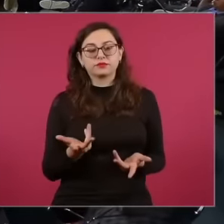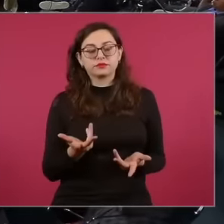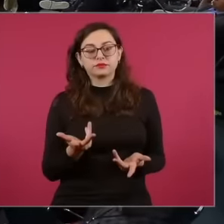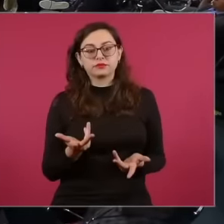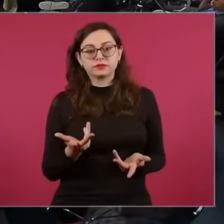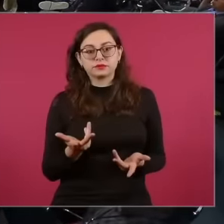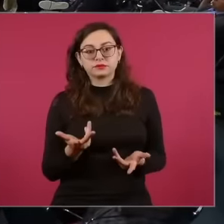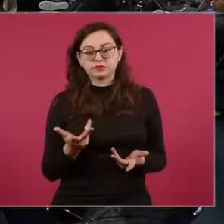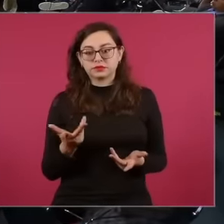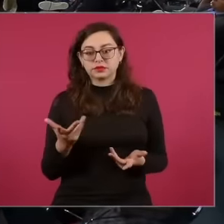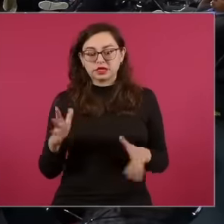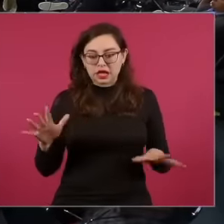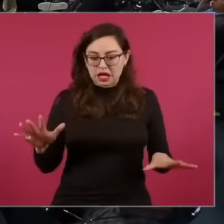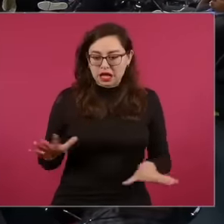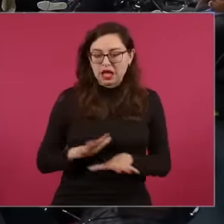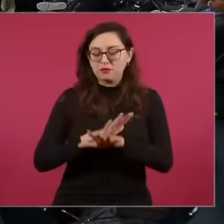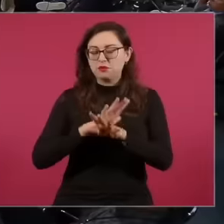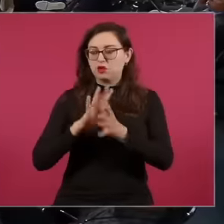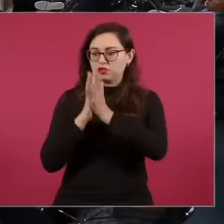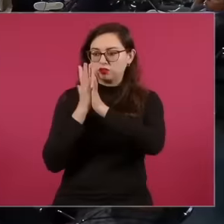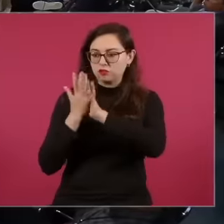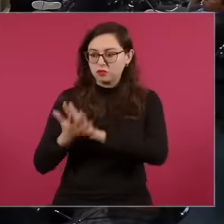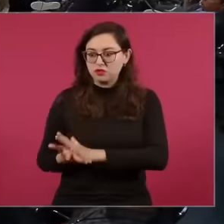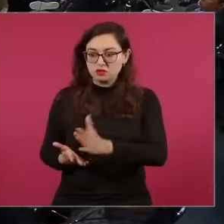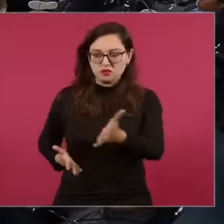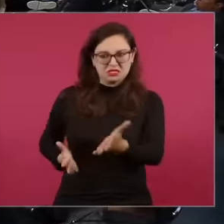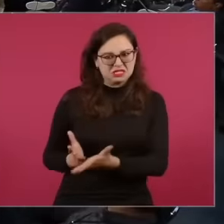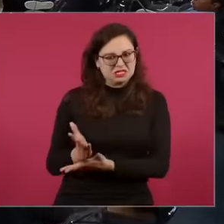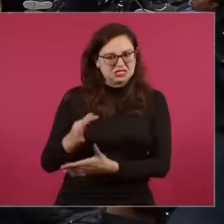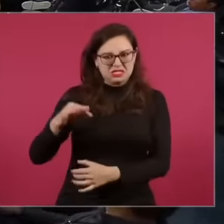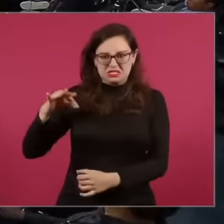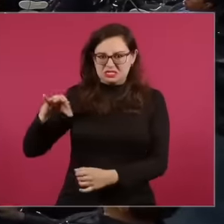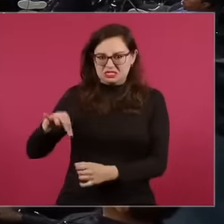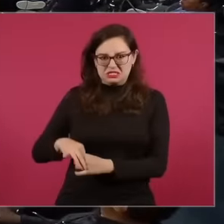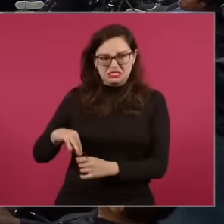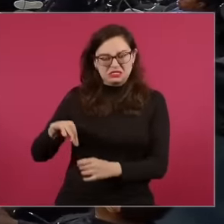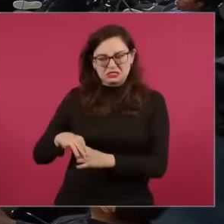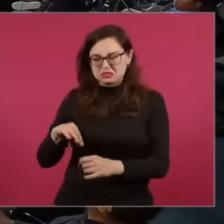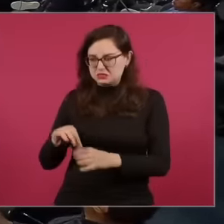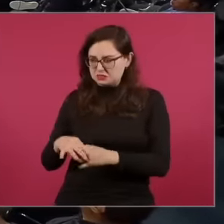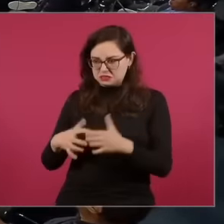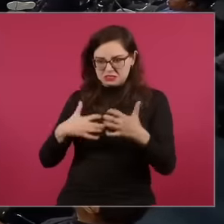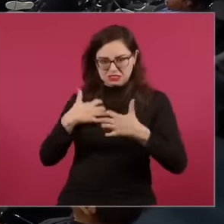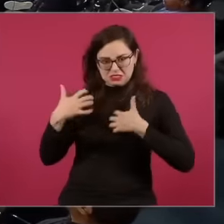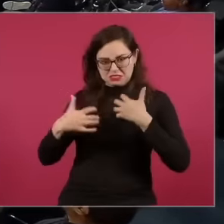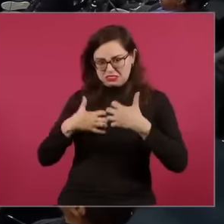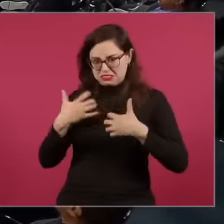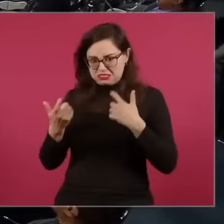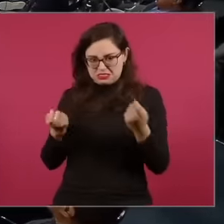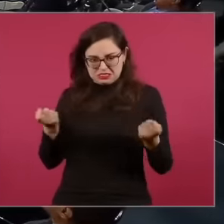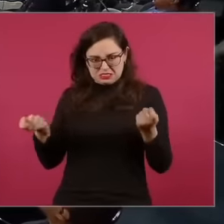the process of change of transformation, he is in this moment in which he is Let's say,